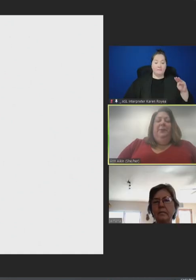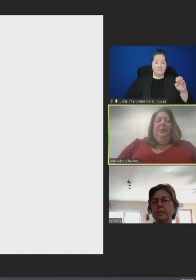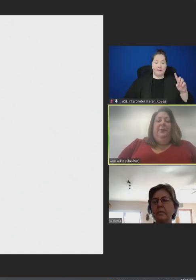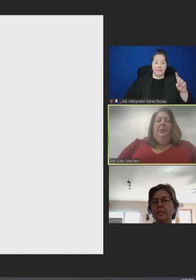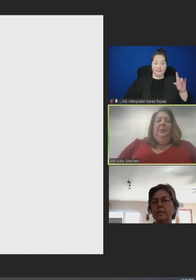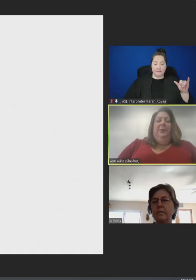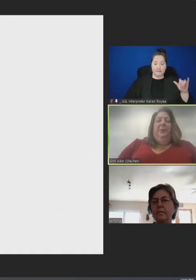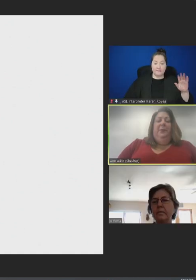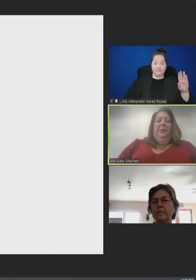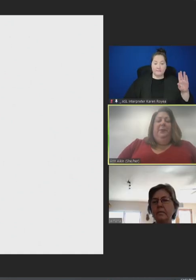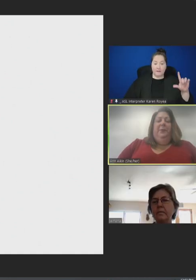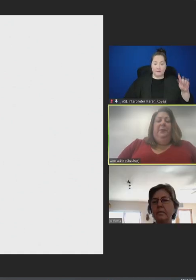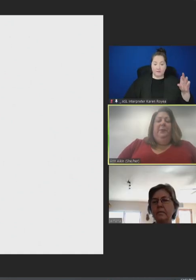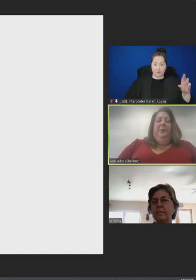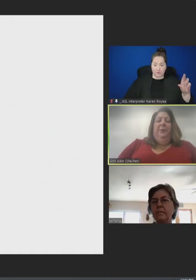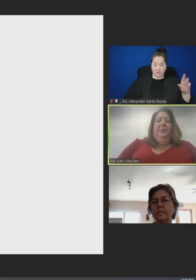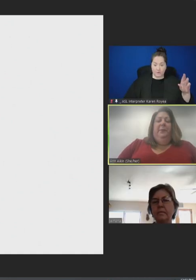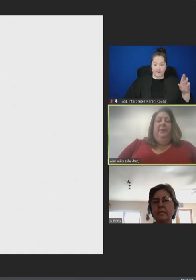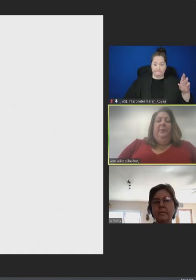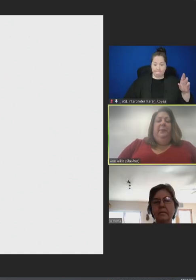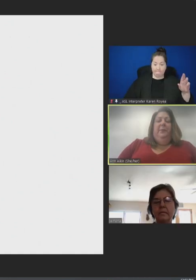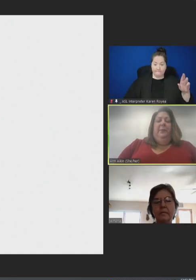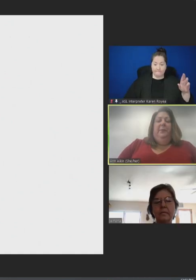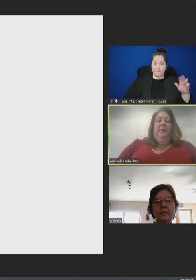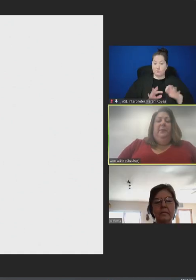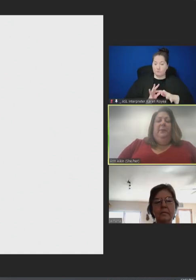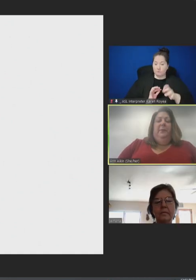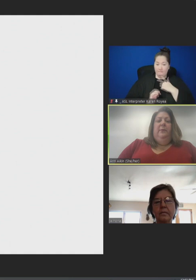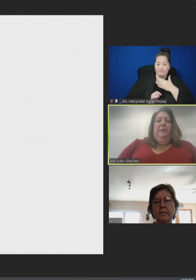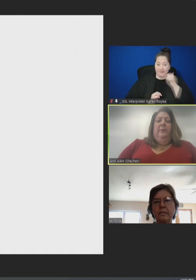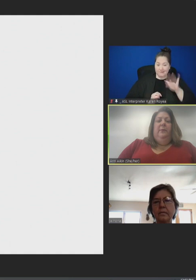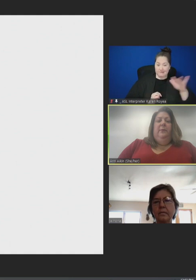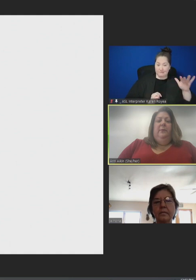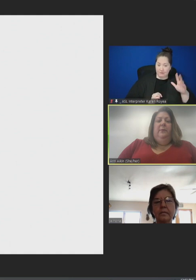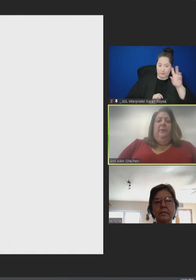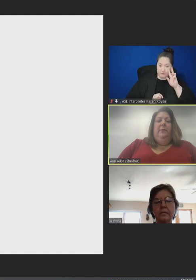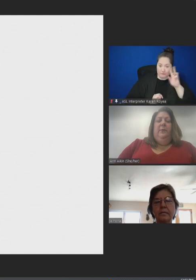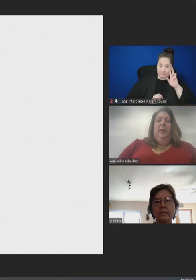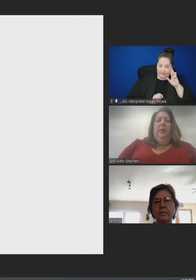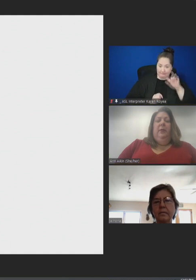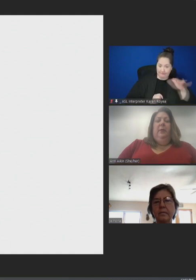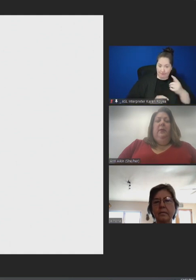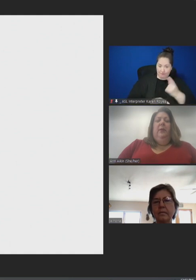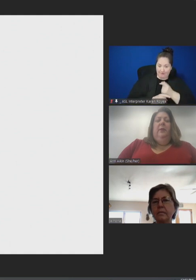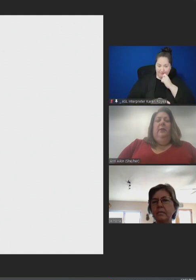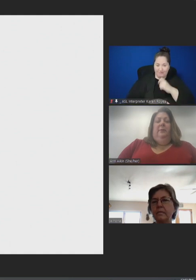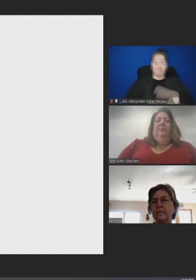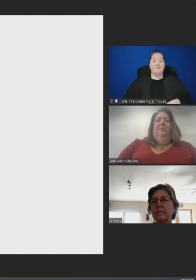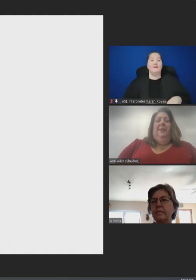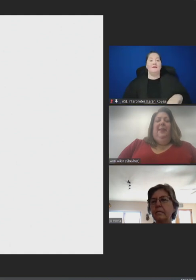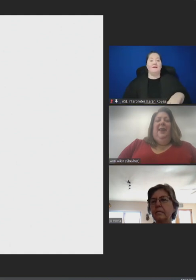Melody Butler: Good afternoon, and I'm happy to be here.